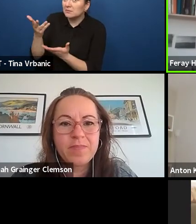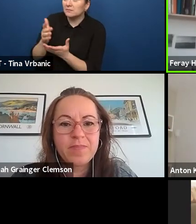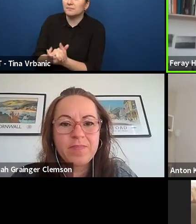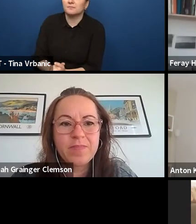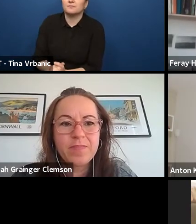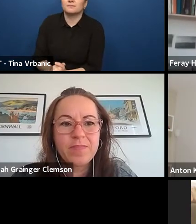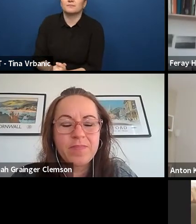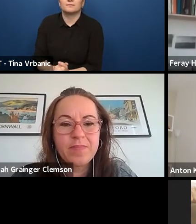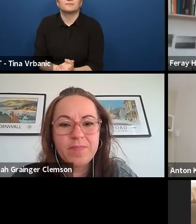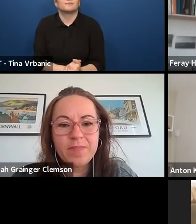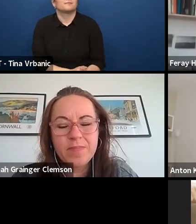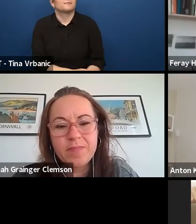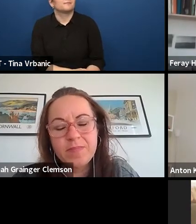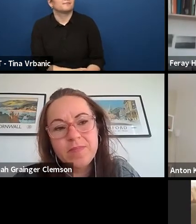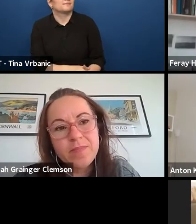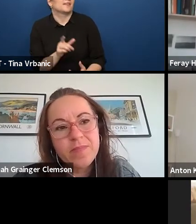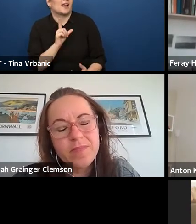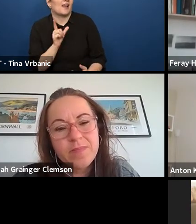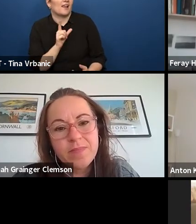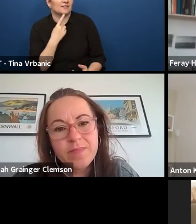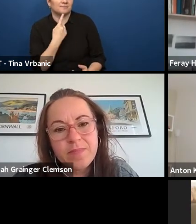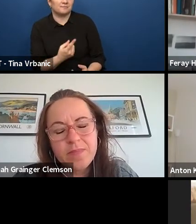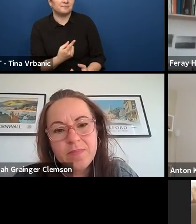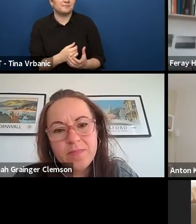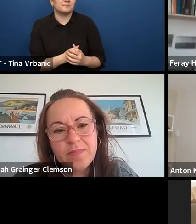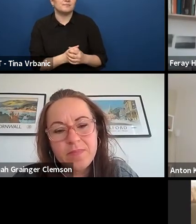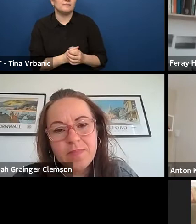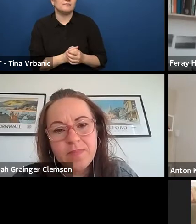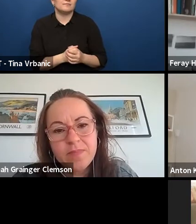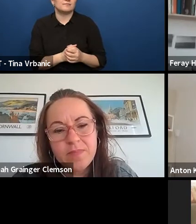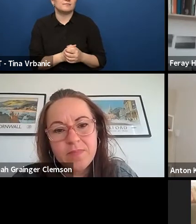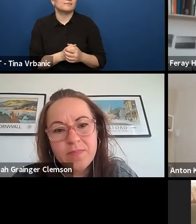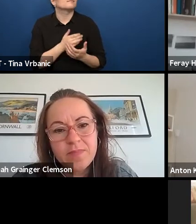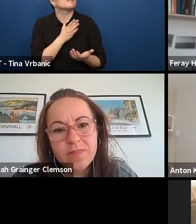Okay, so first of all, I would like to say that I completely agree with Anton